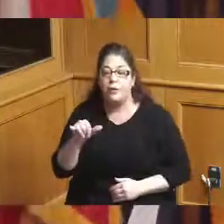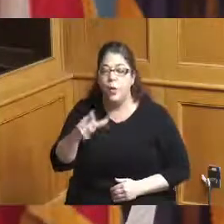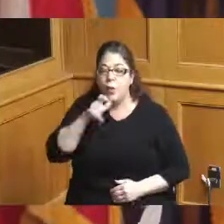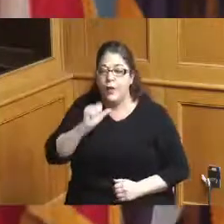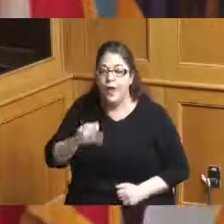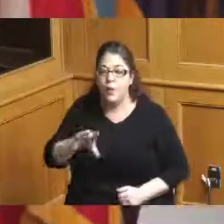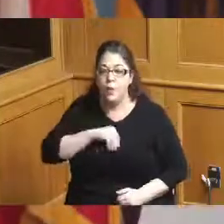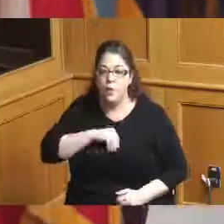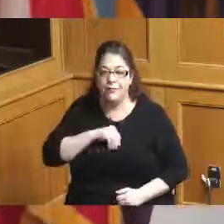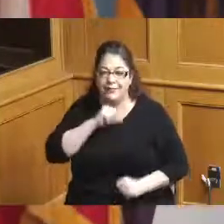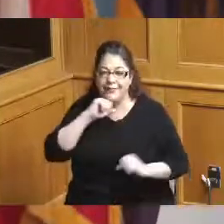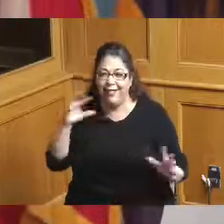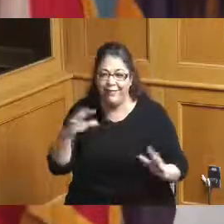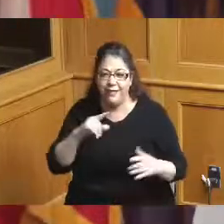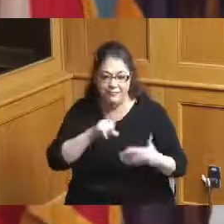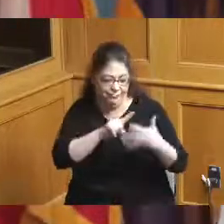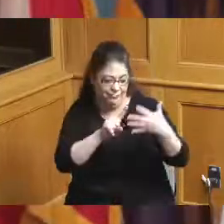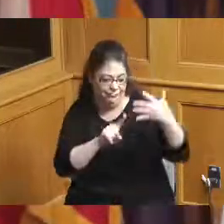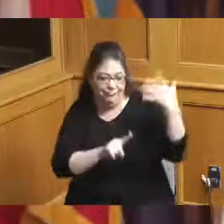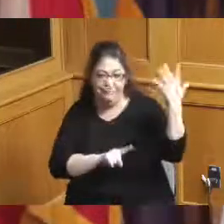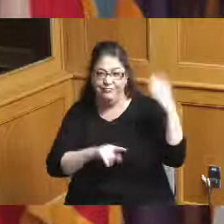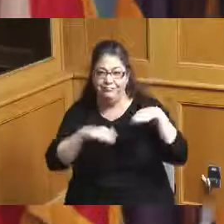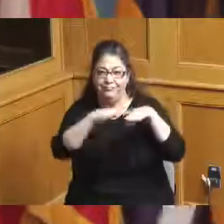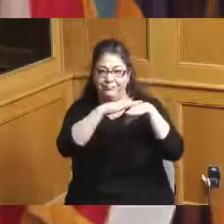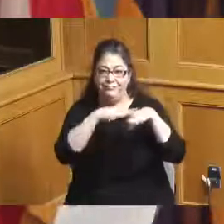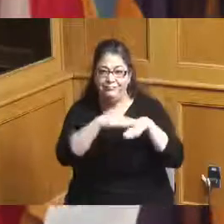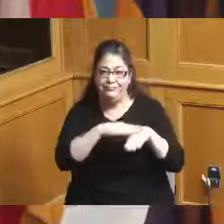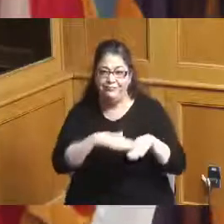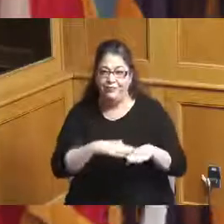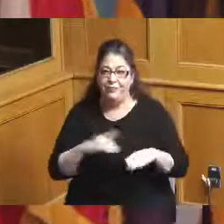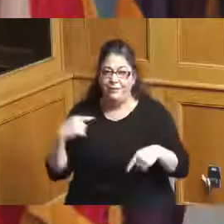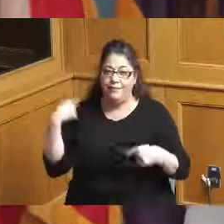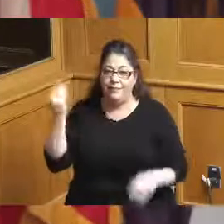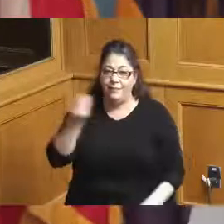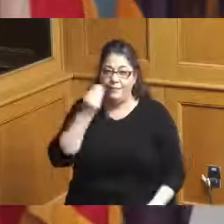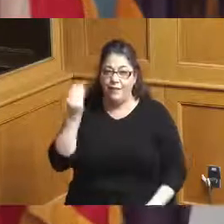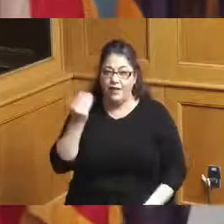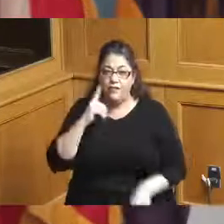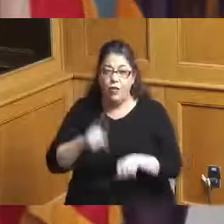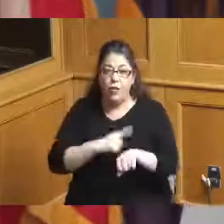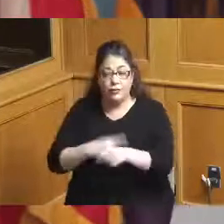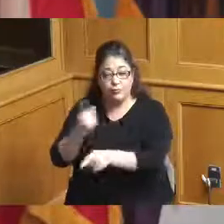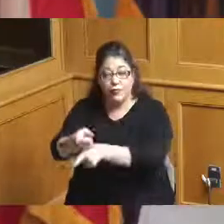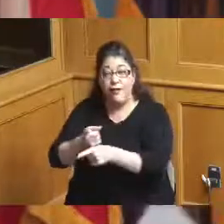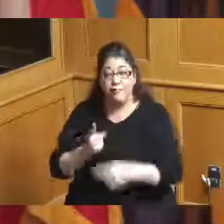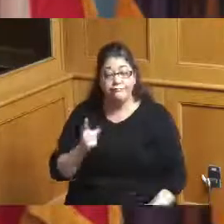and this you're right has been they've been running with this for a while and the issue